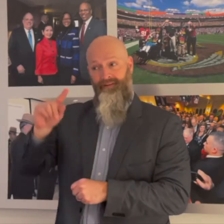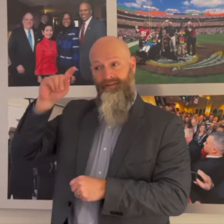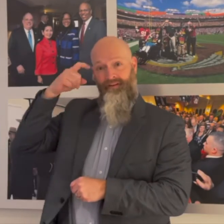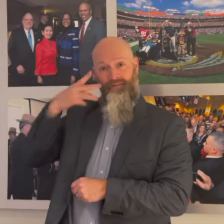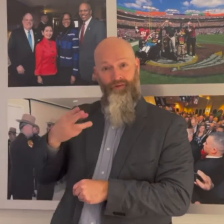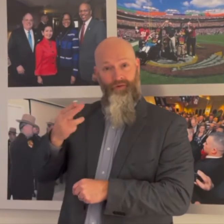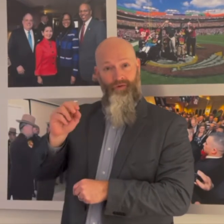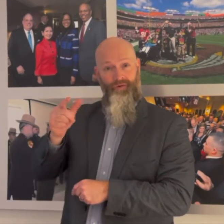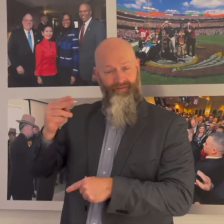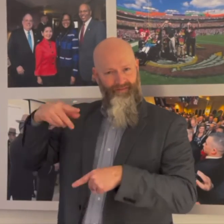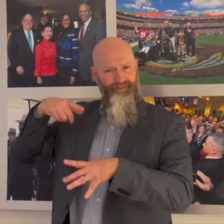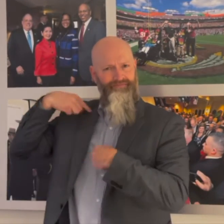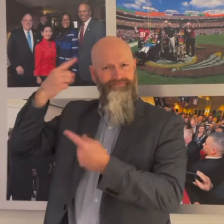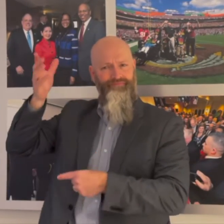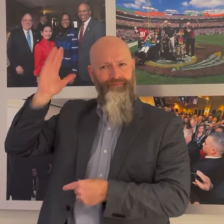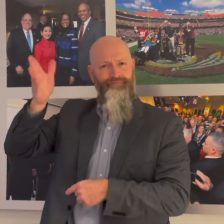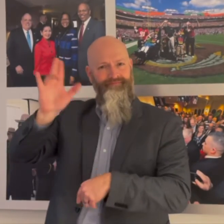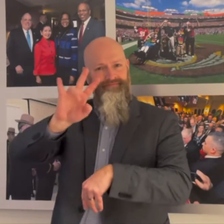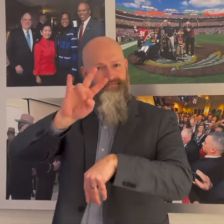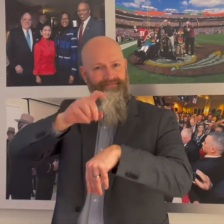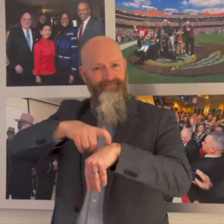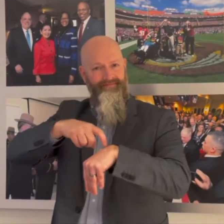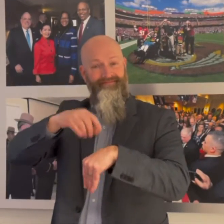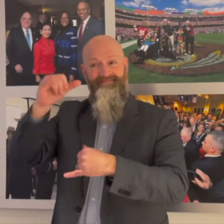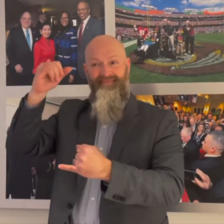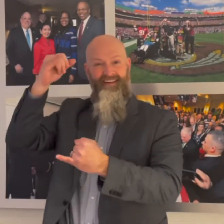Governor Hogan has since delivered this address a total of seven times,